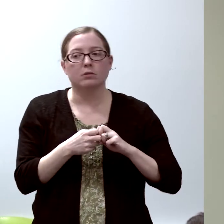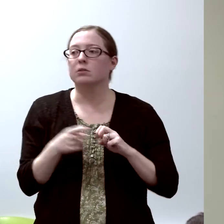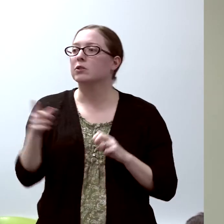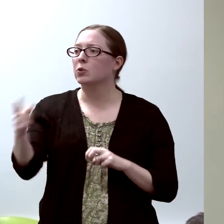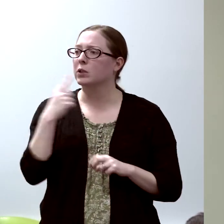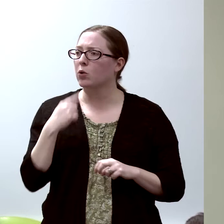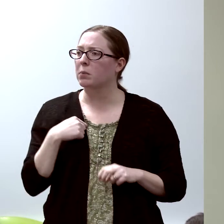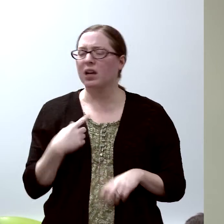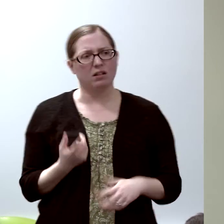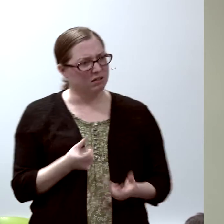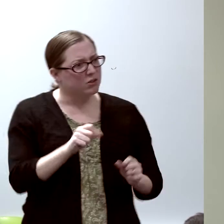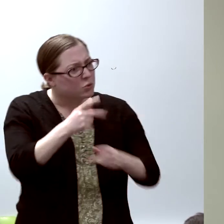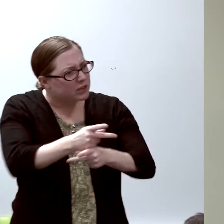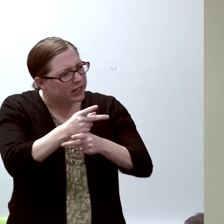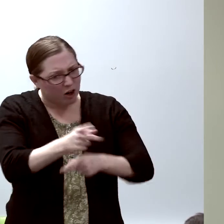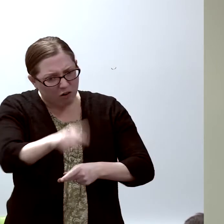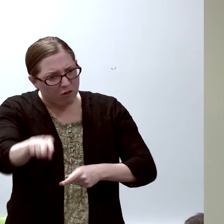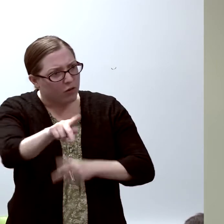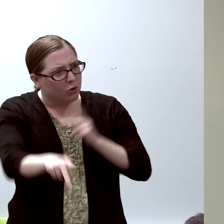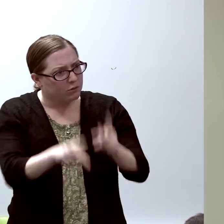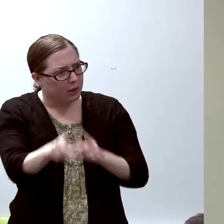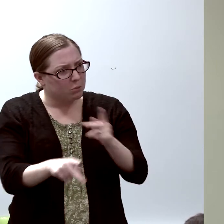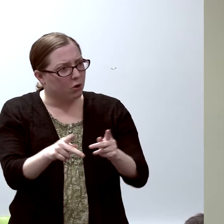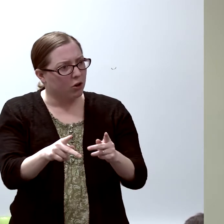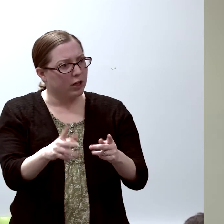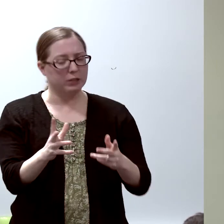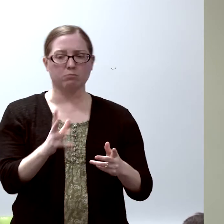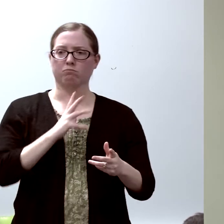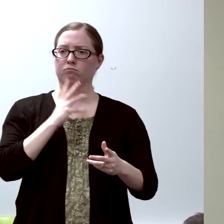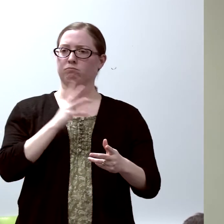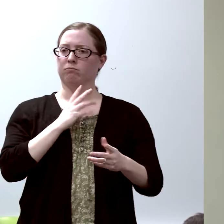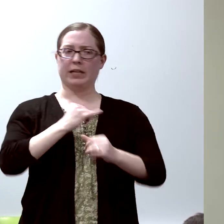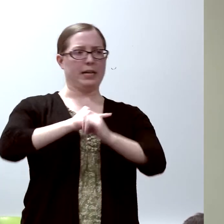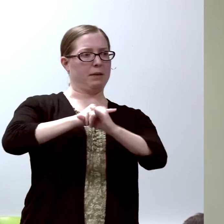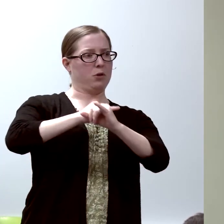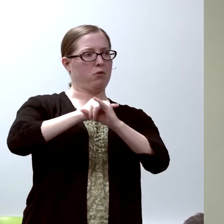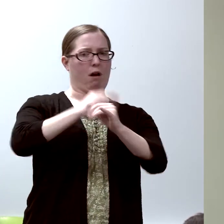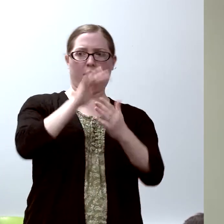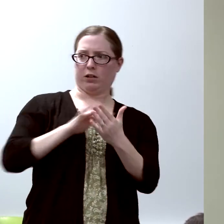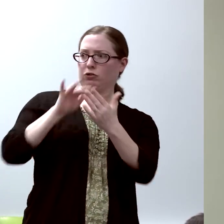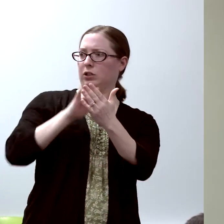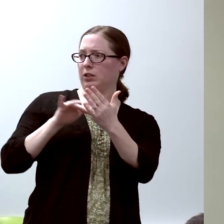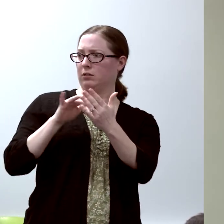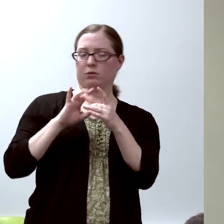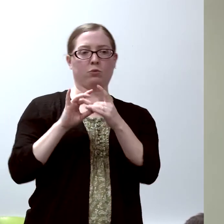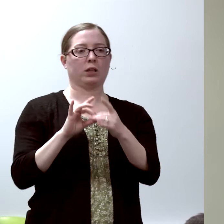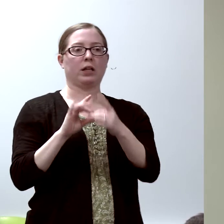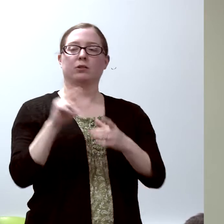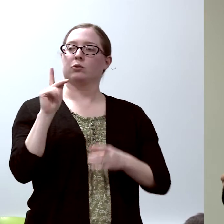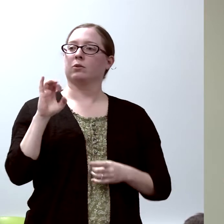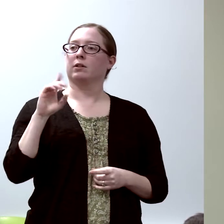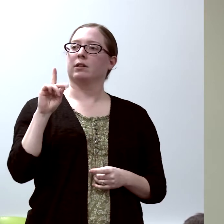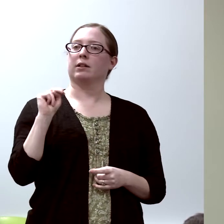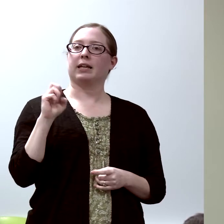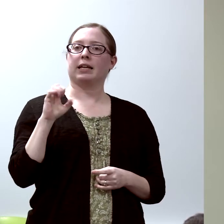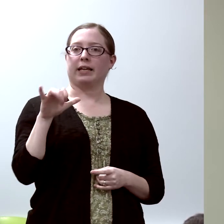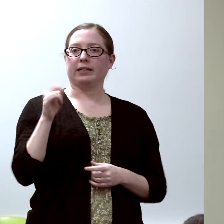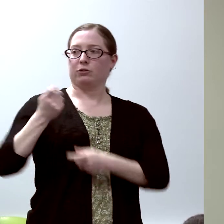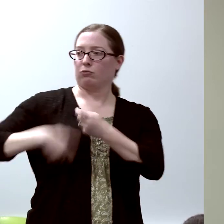"and you get to do all this fancy immunology "that's associated with kidney transplants."